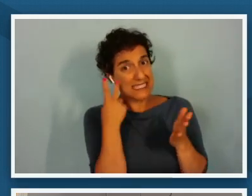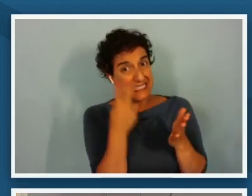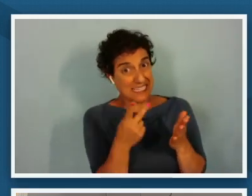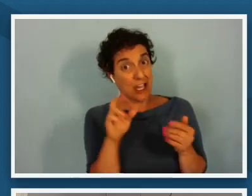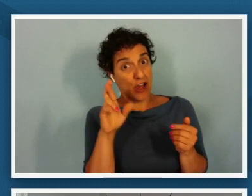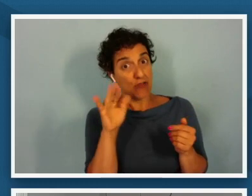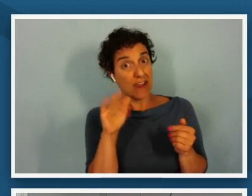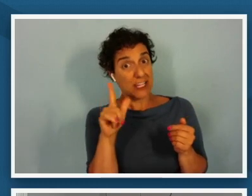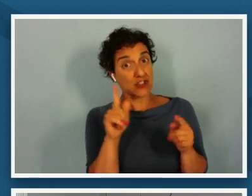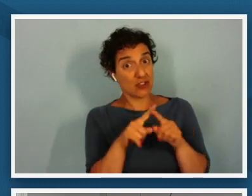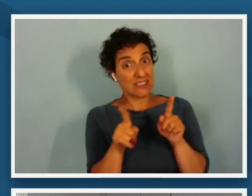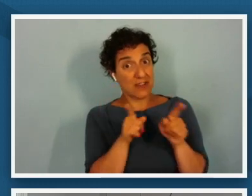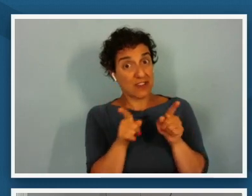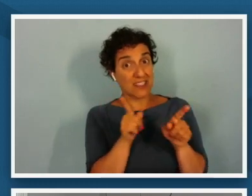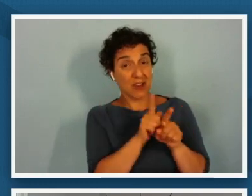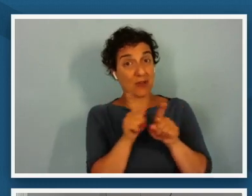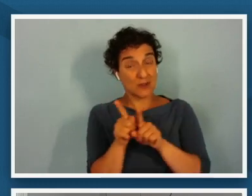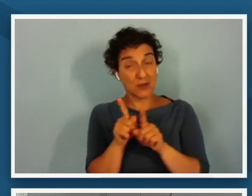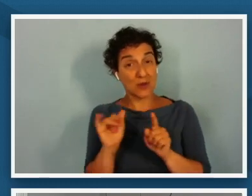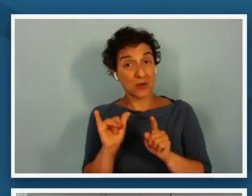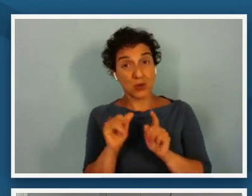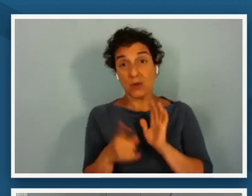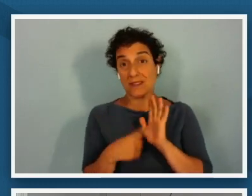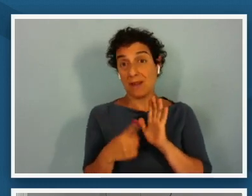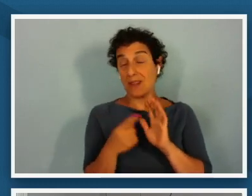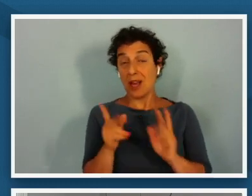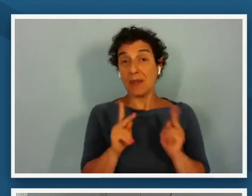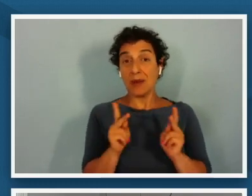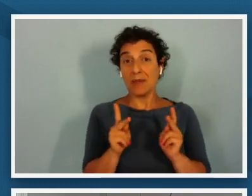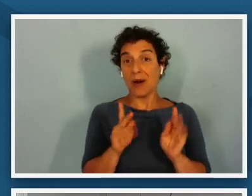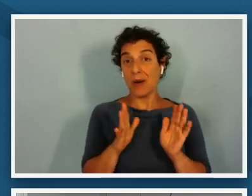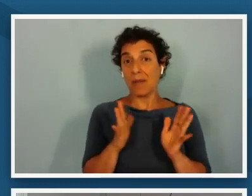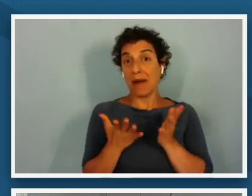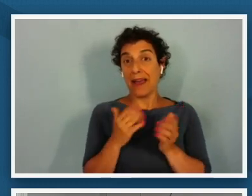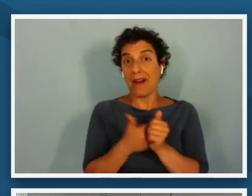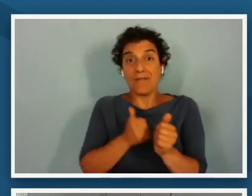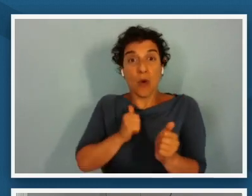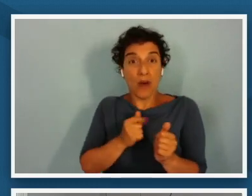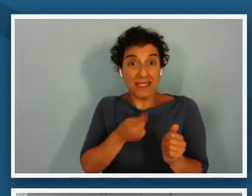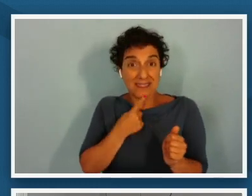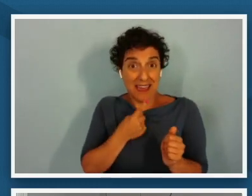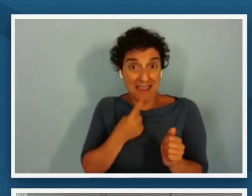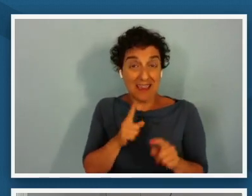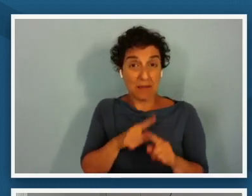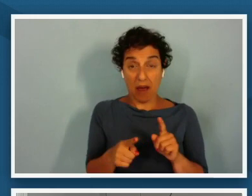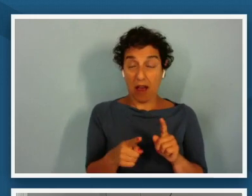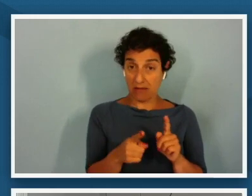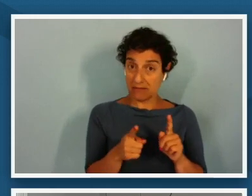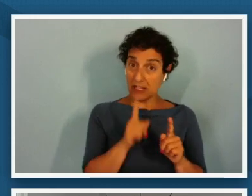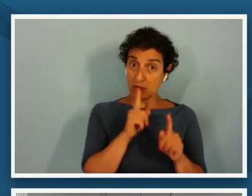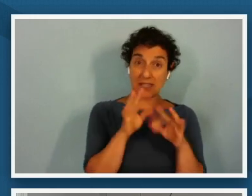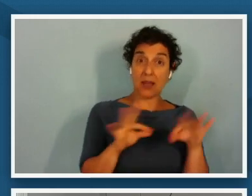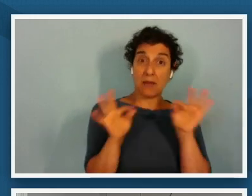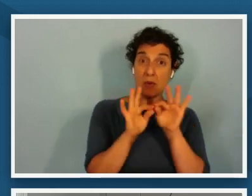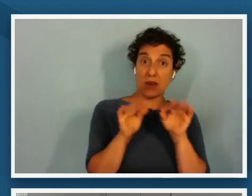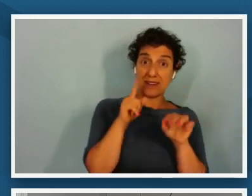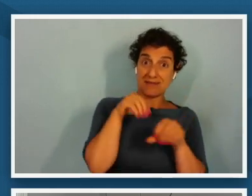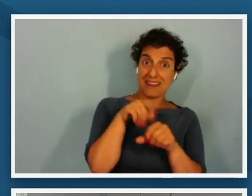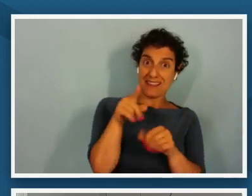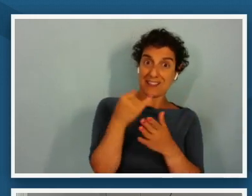sometimes that's the thing that people perhaps avoid saying but it's really important in this